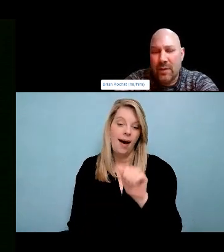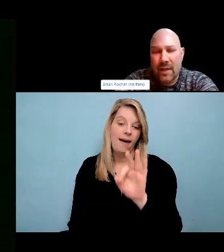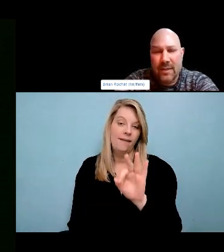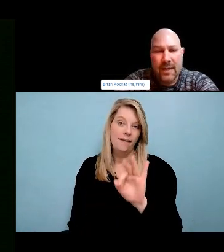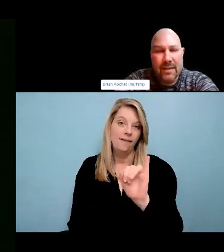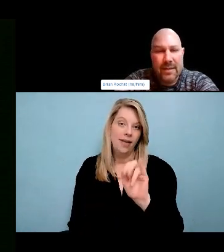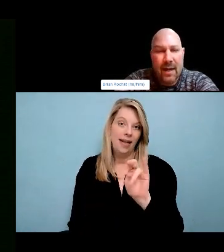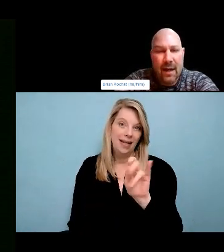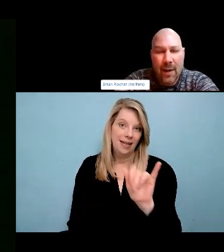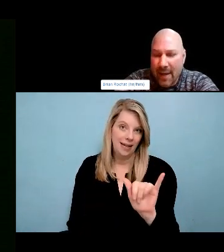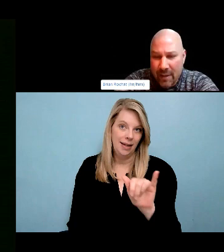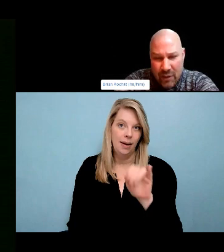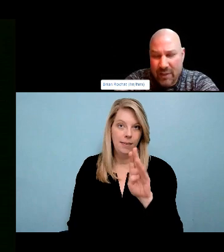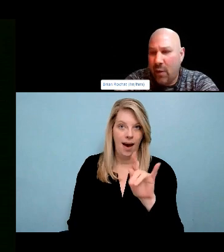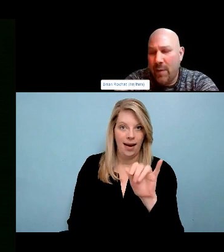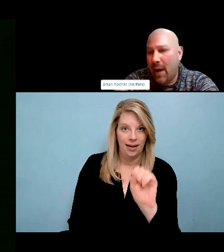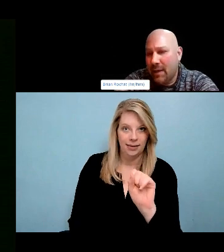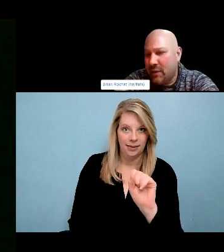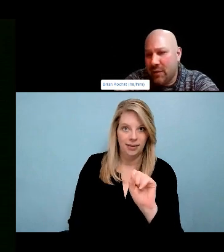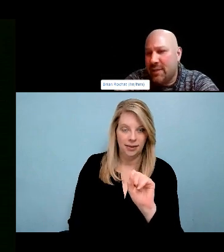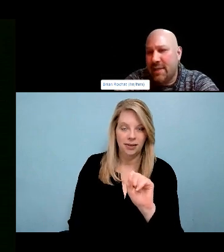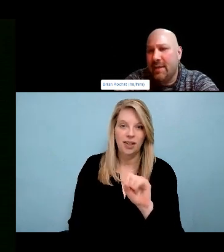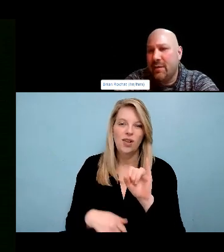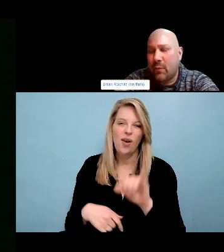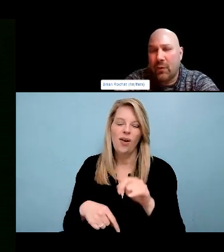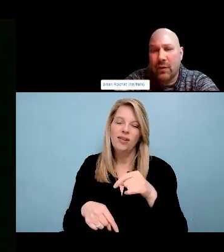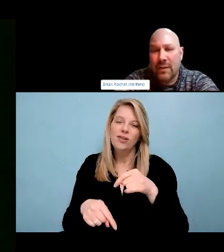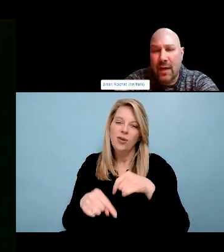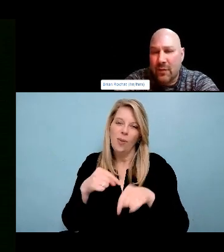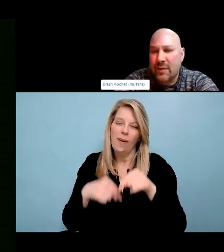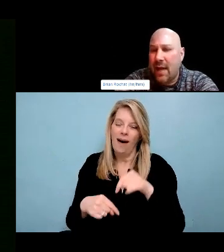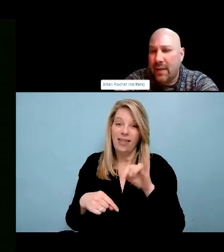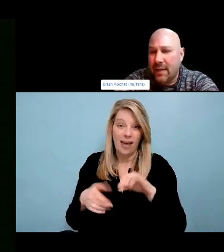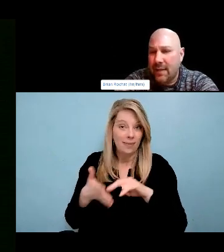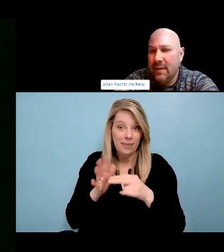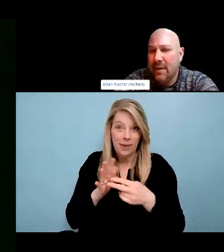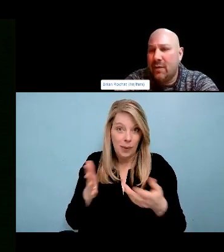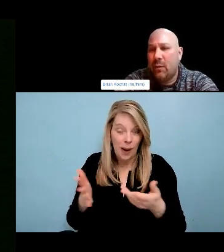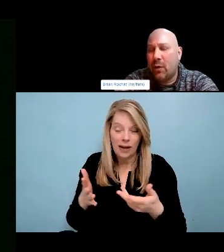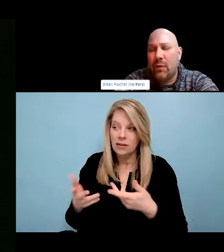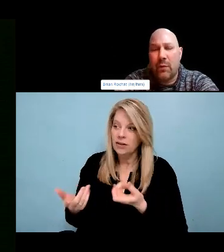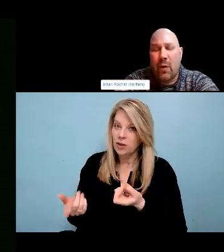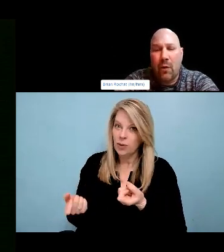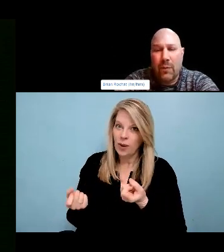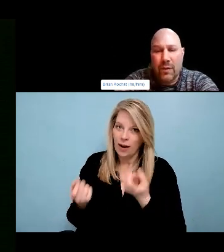I family is, but I do want to acknowledge and have to take a moment from my own teachings